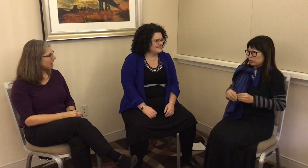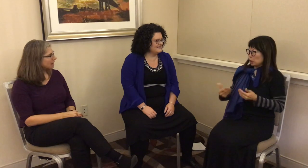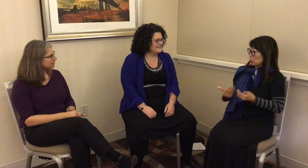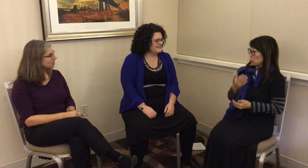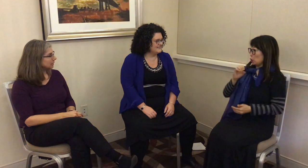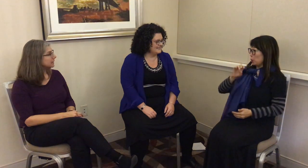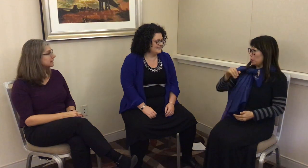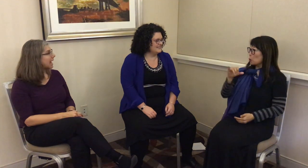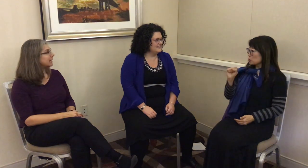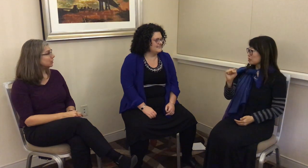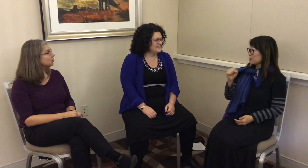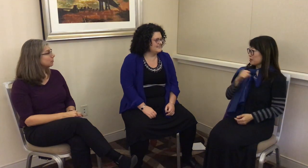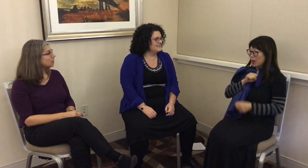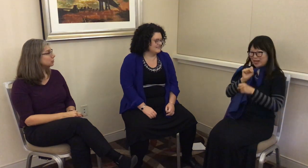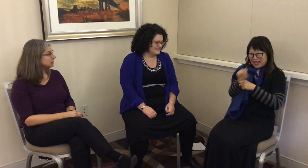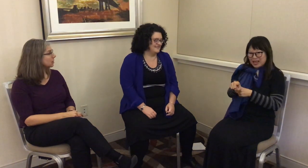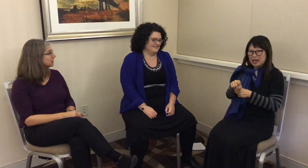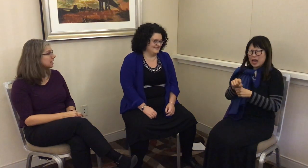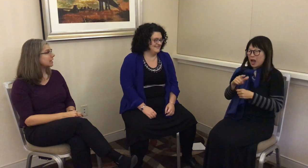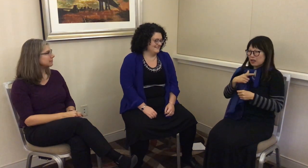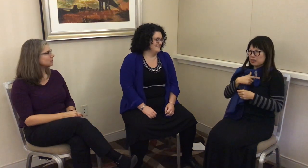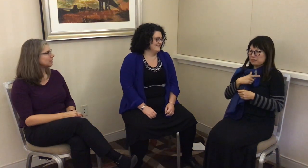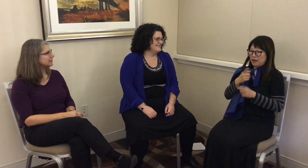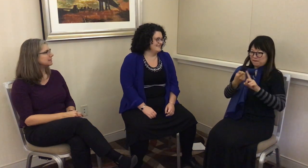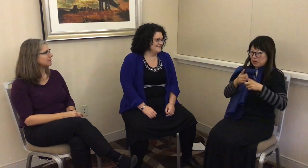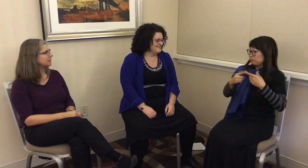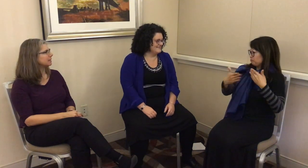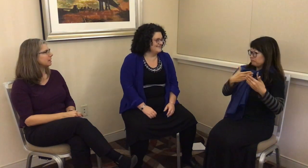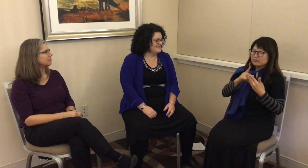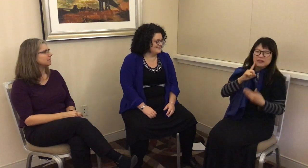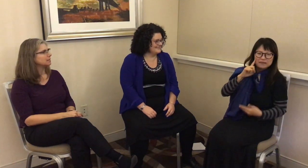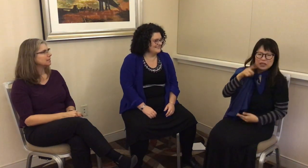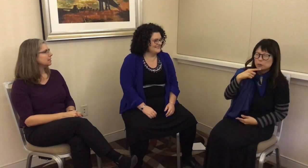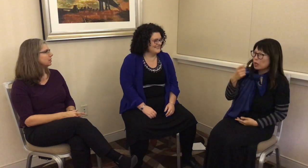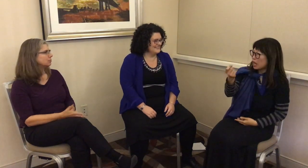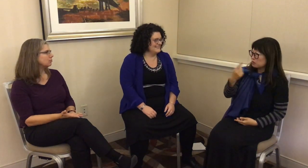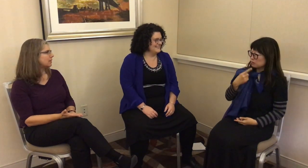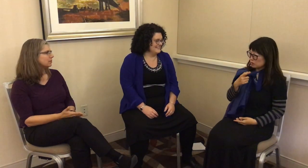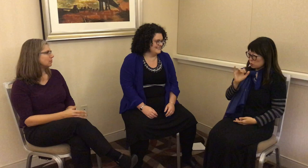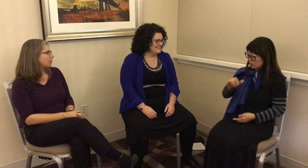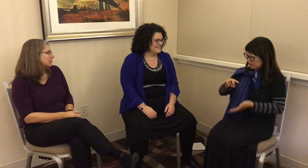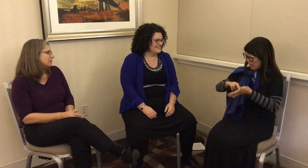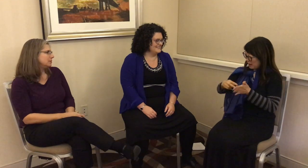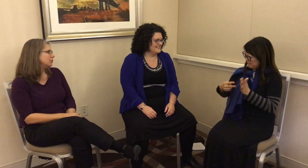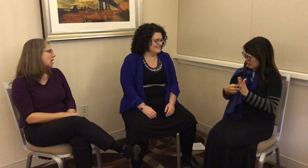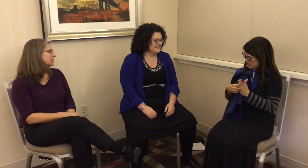iPhone is adding new emojis all the time. I send something and my friend, regardless